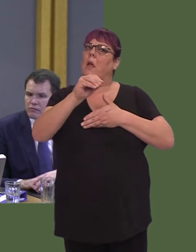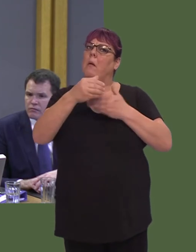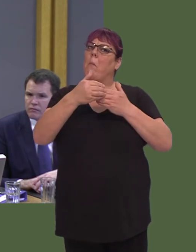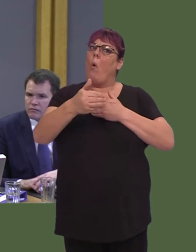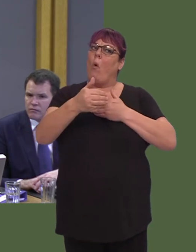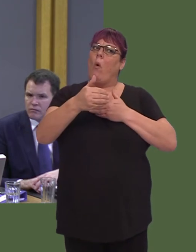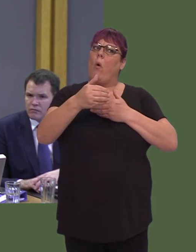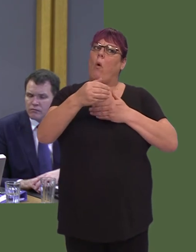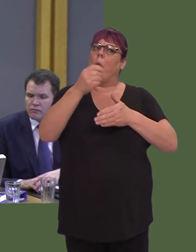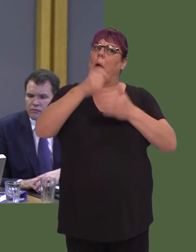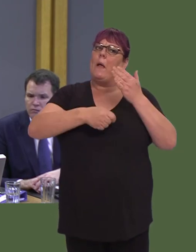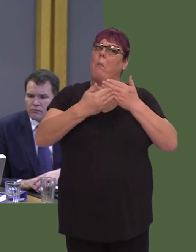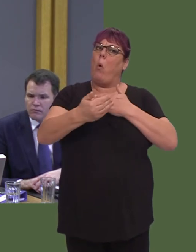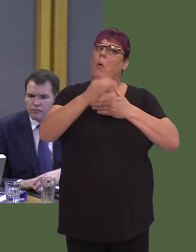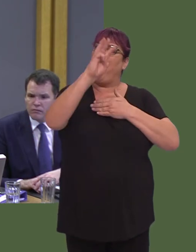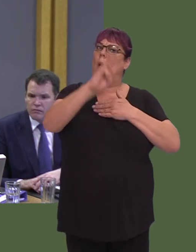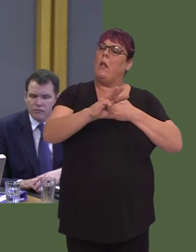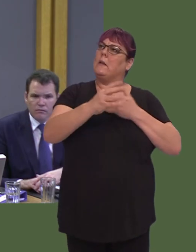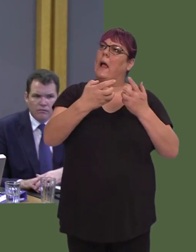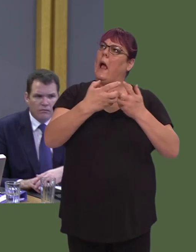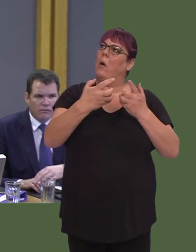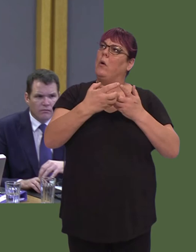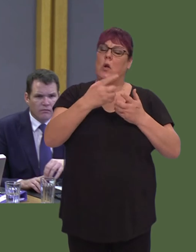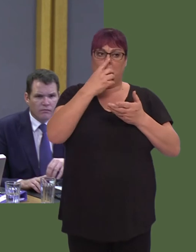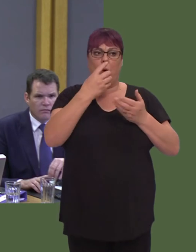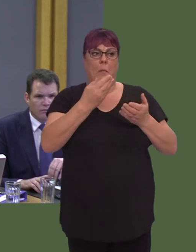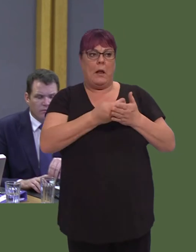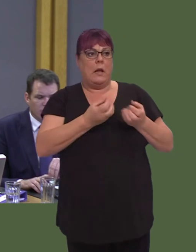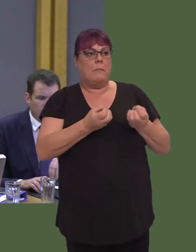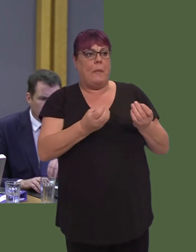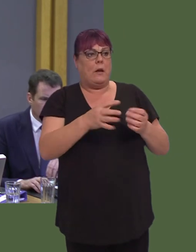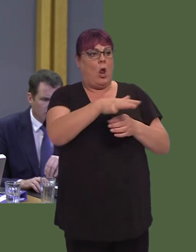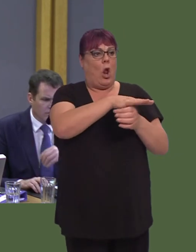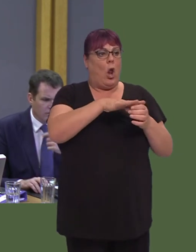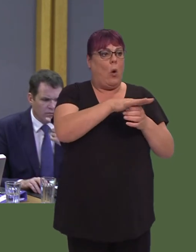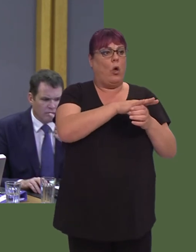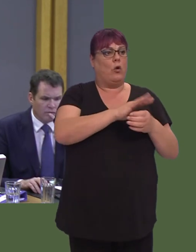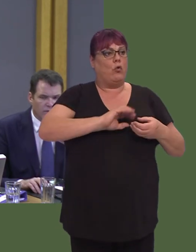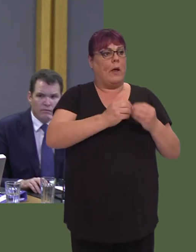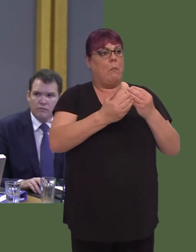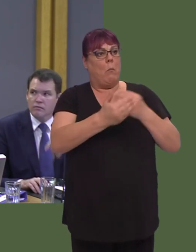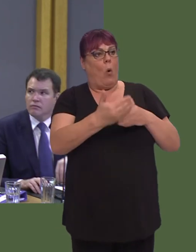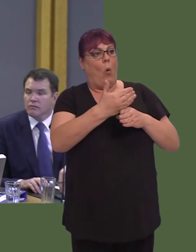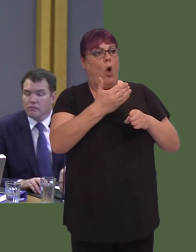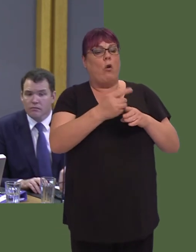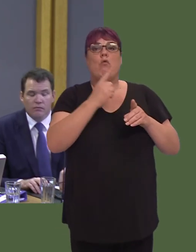we're generating local jobs rather than in multinationals that then export the profits.